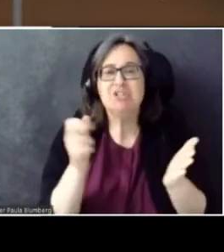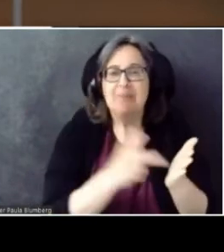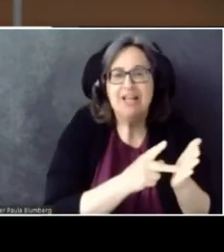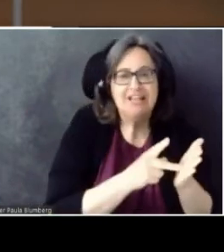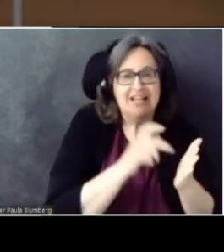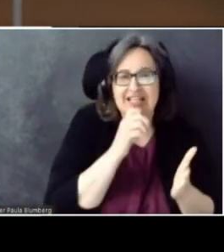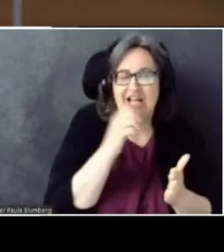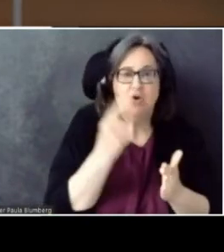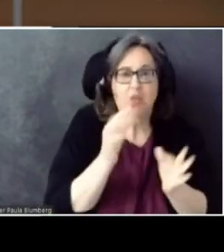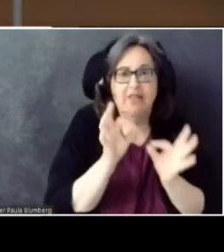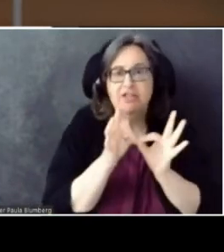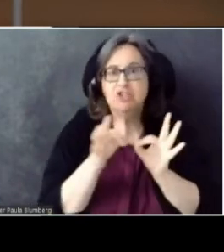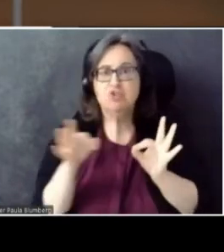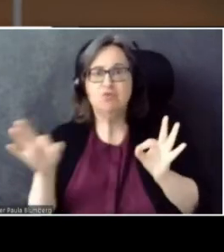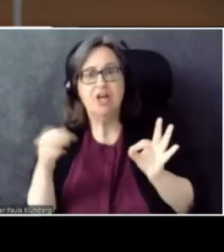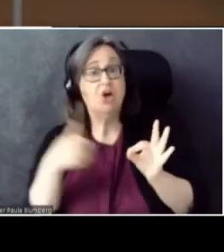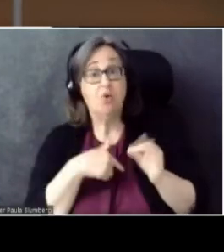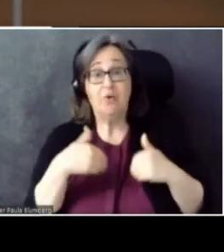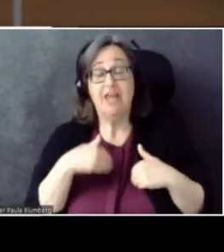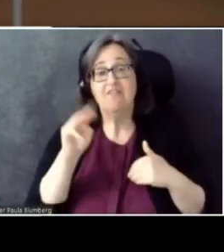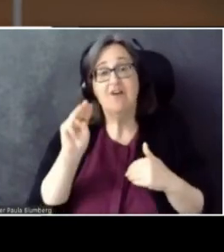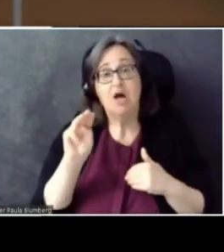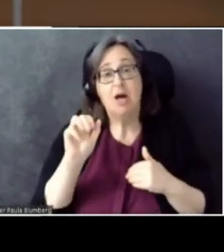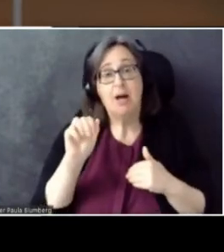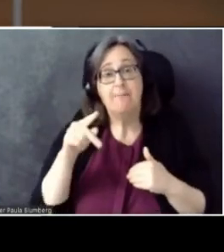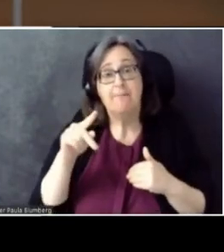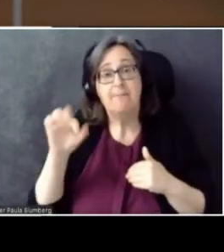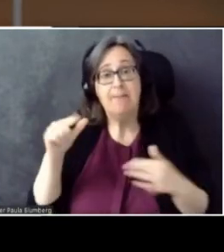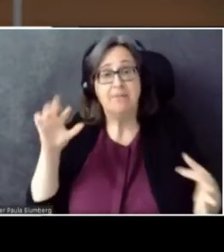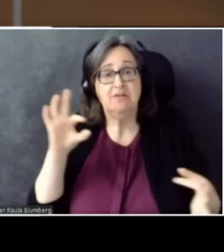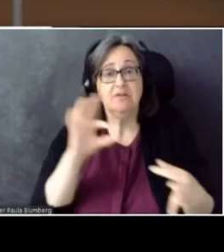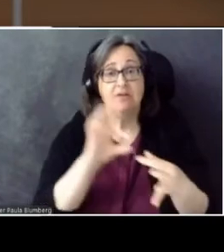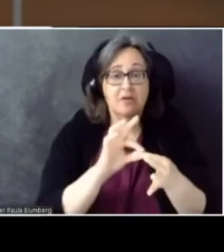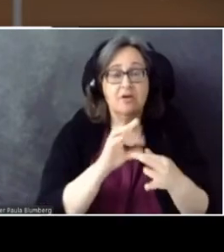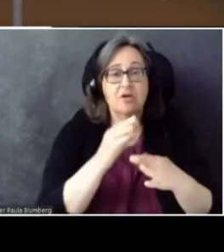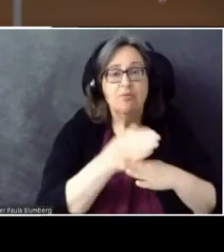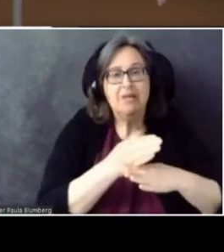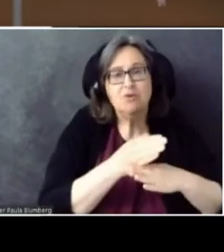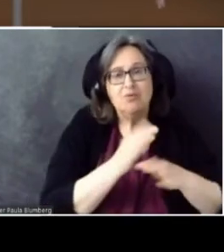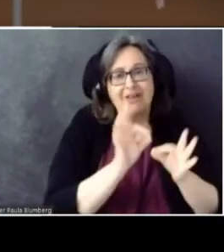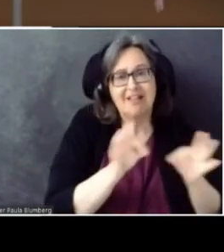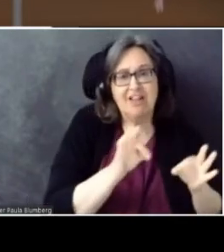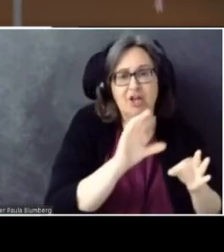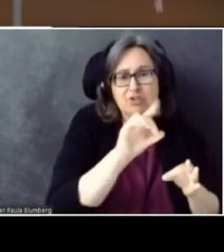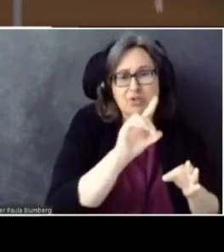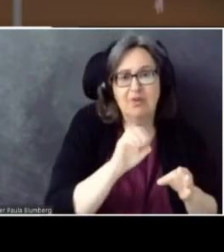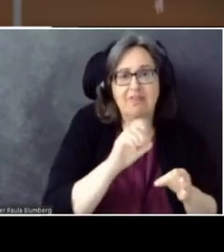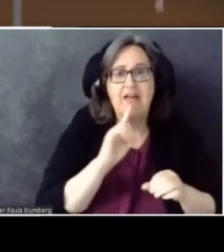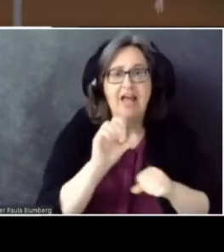So we have this mapping between the language code and the actual text in that language.